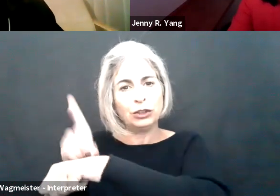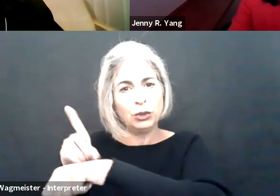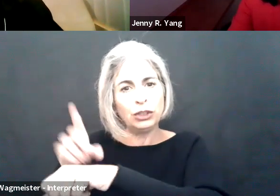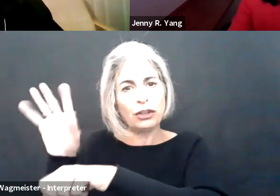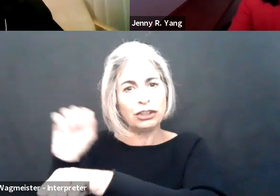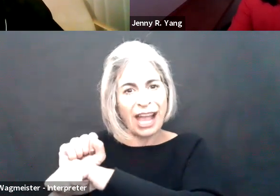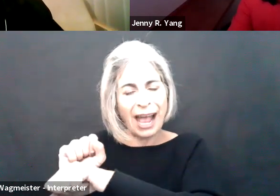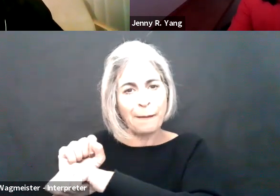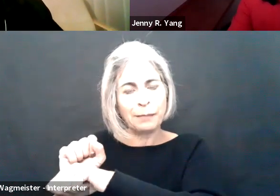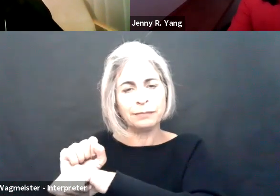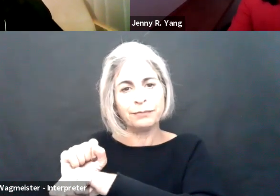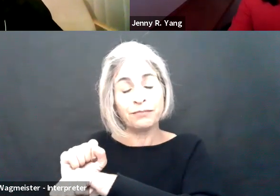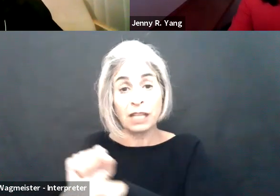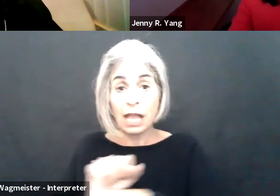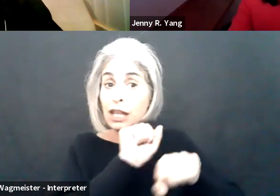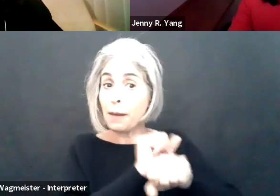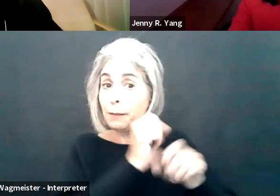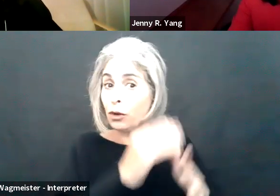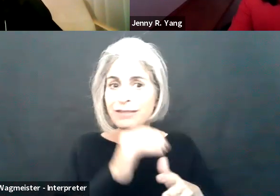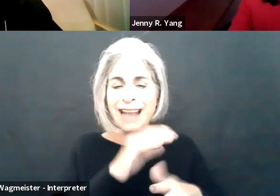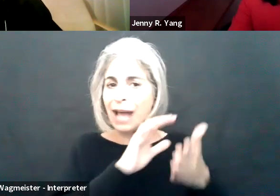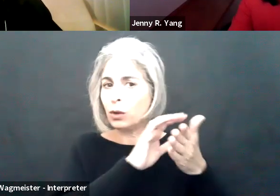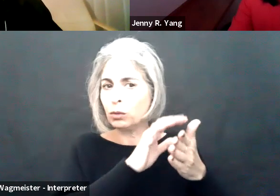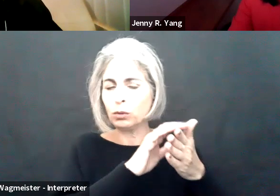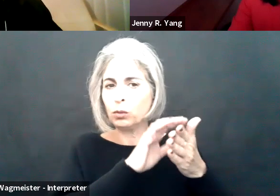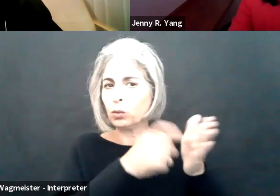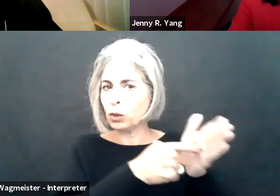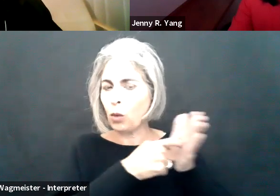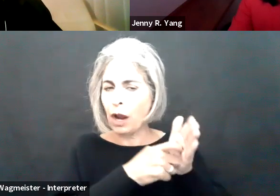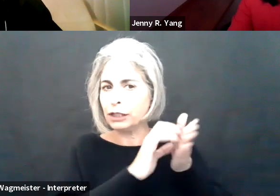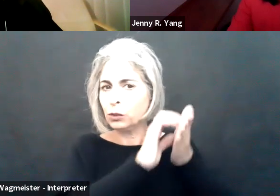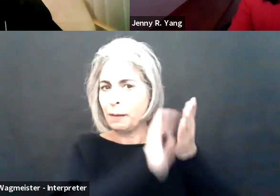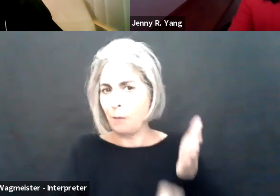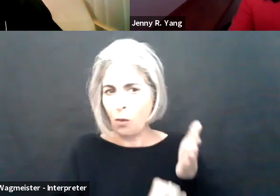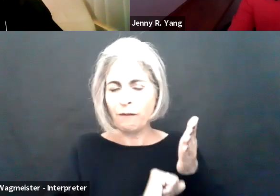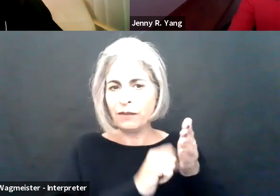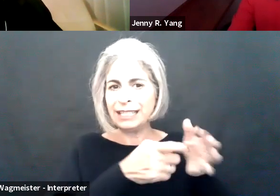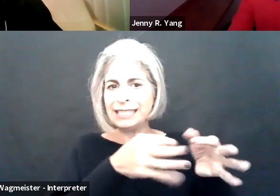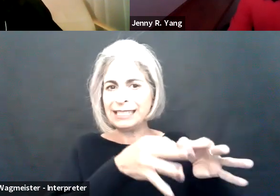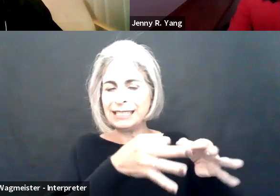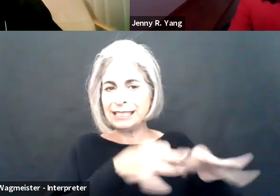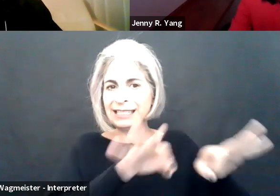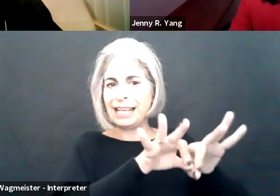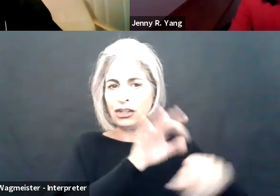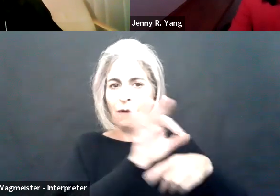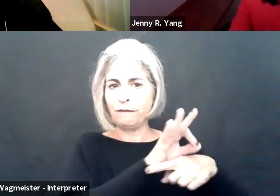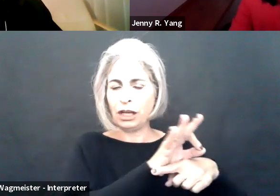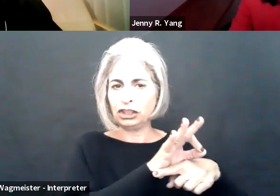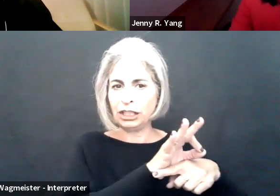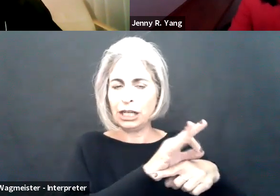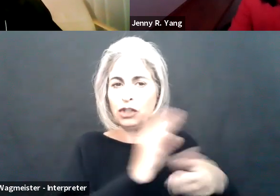may have changed due to the virus. An employer is not required to remove an